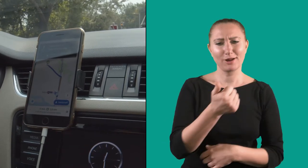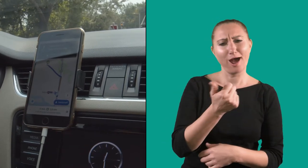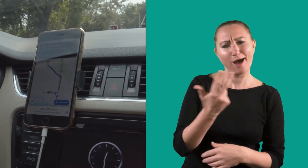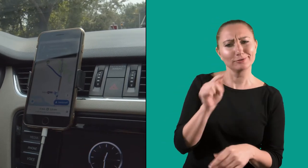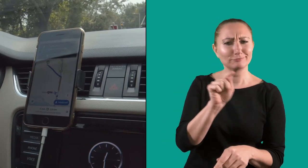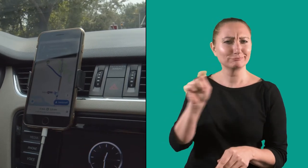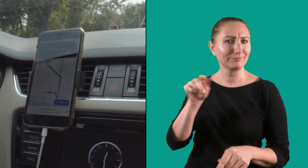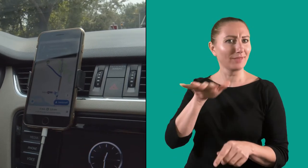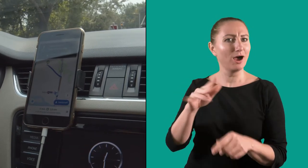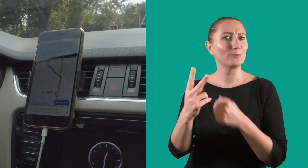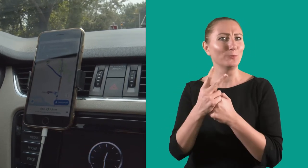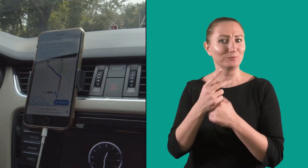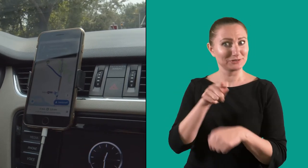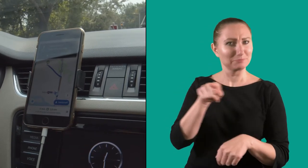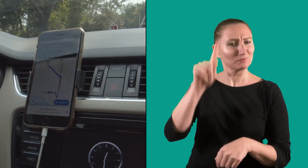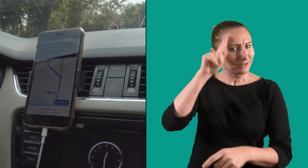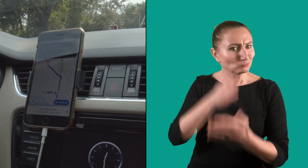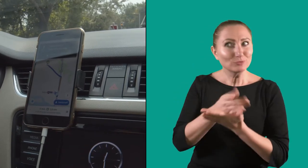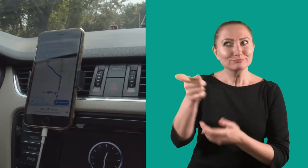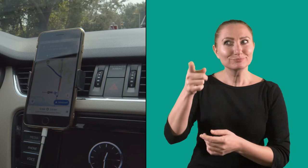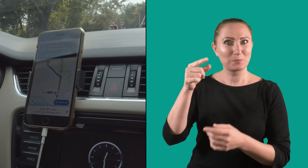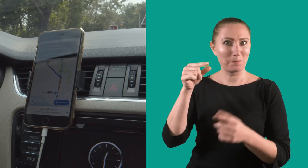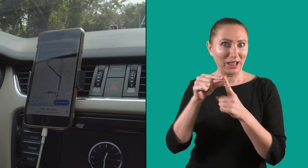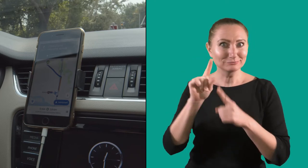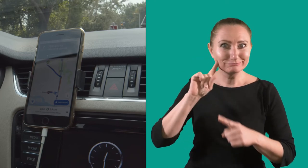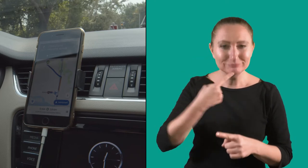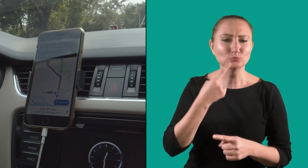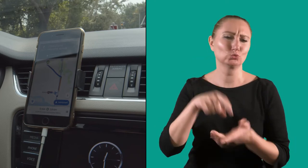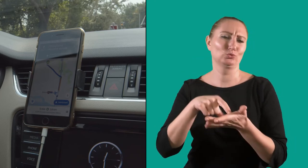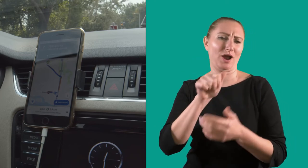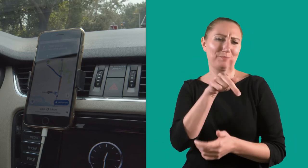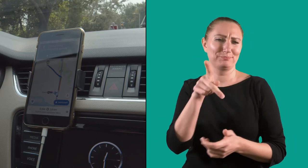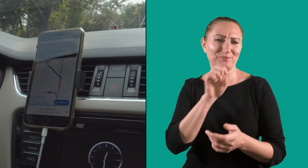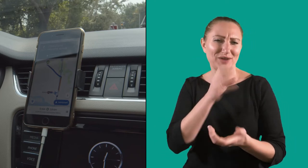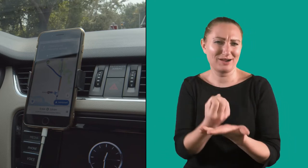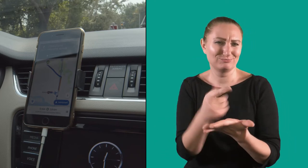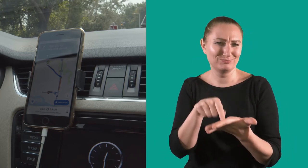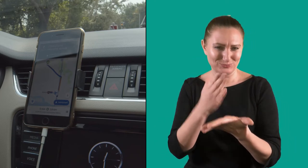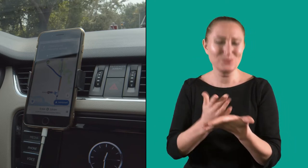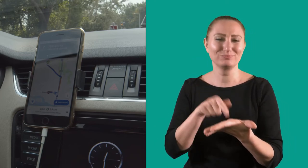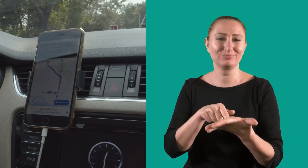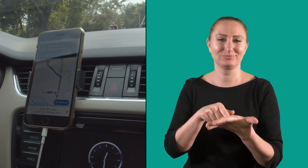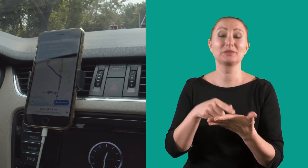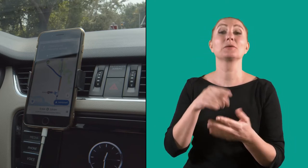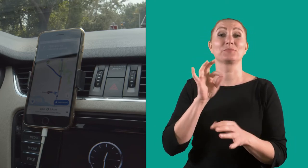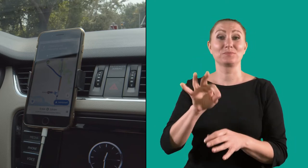Some customers know Patrik is deaf because the app shows them.